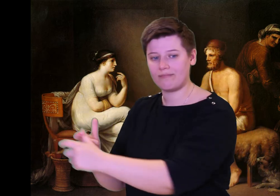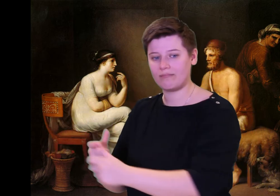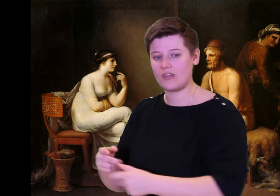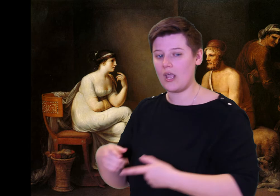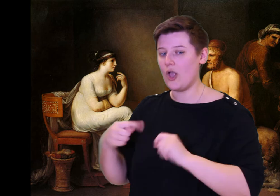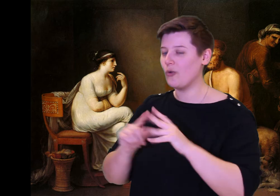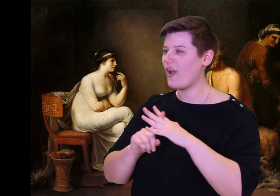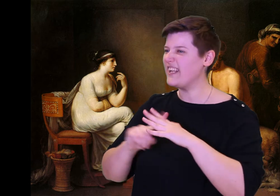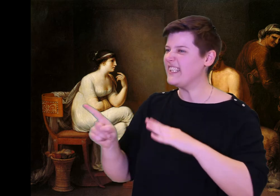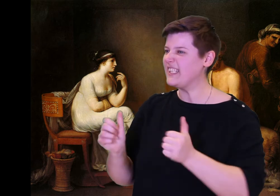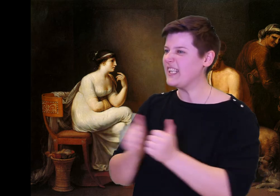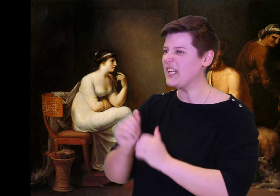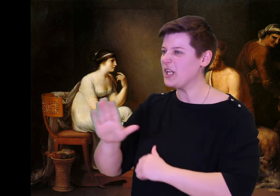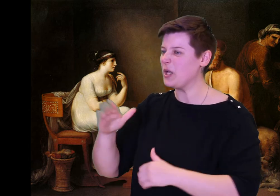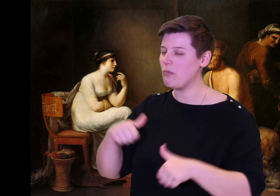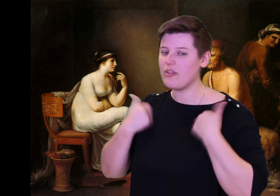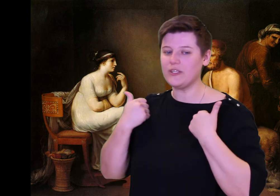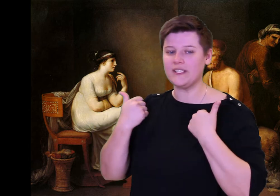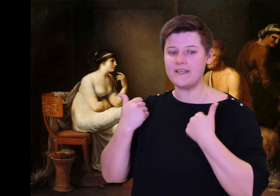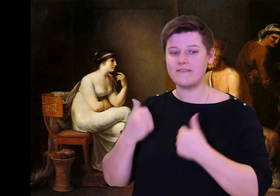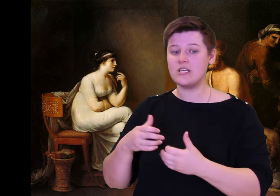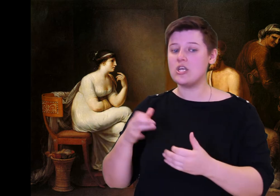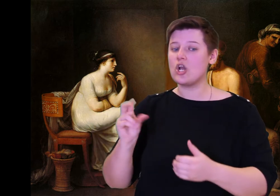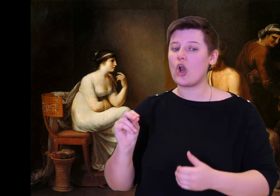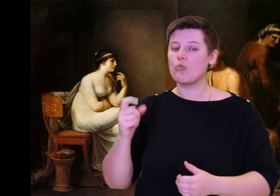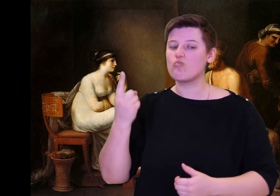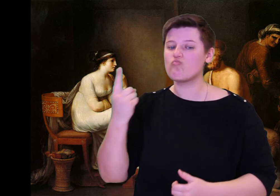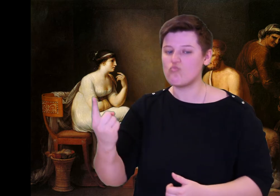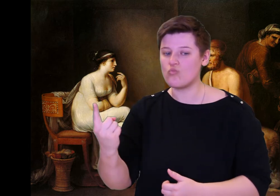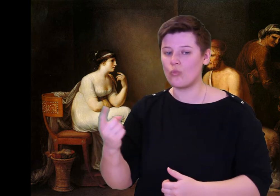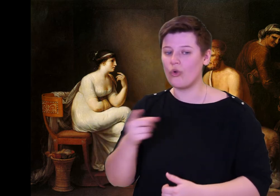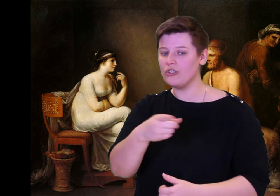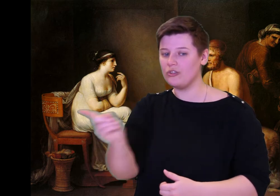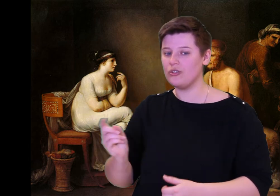lie in ambush for your son, and to kill him, then seize the throne and rule in Ithaca.